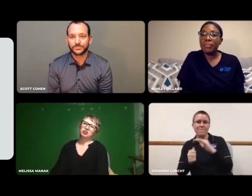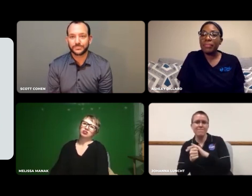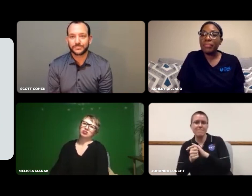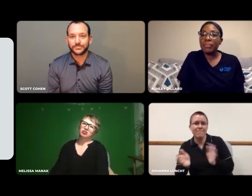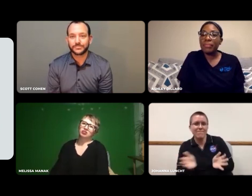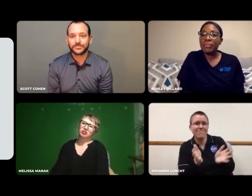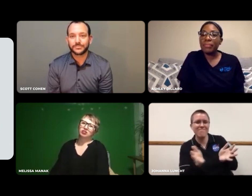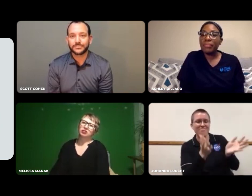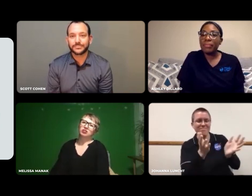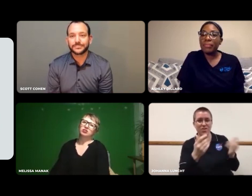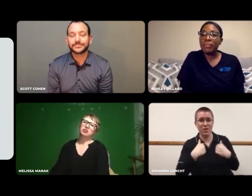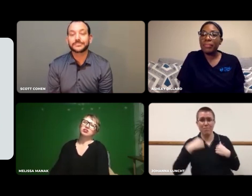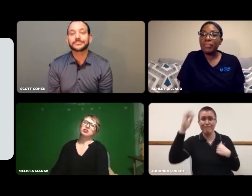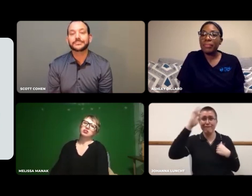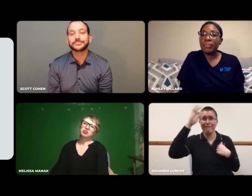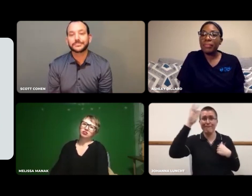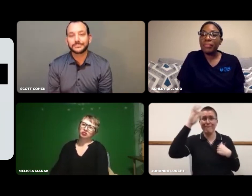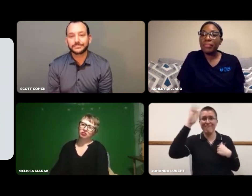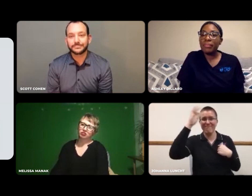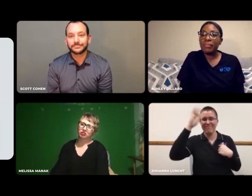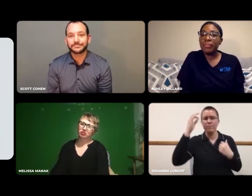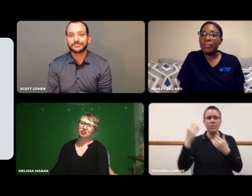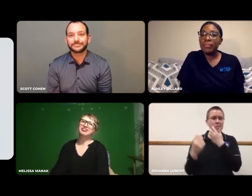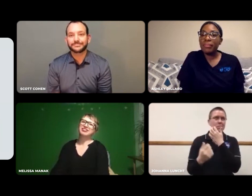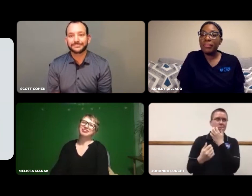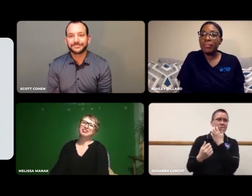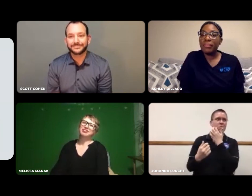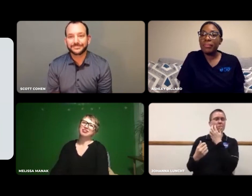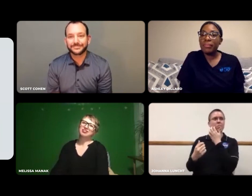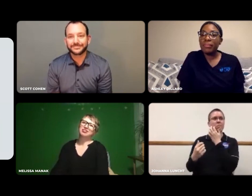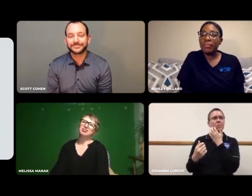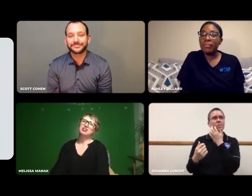I may have been unaware.